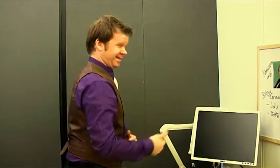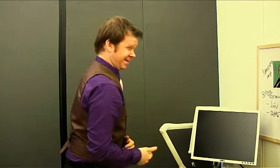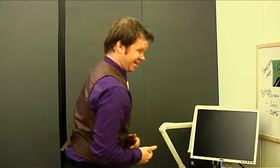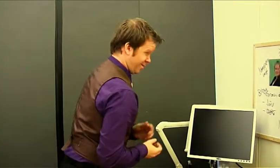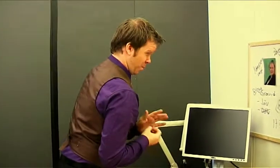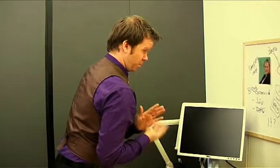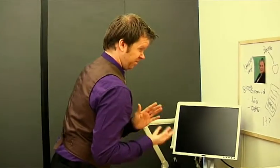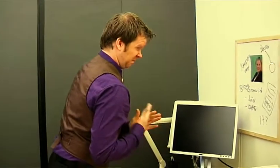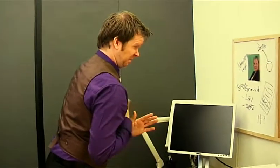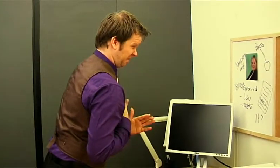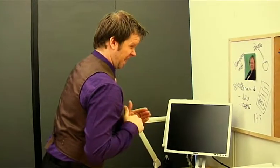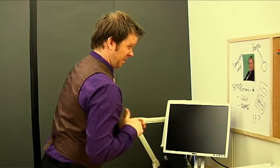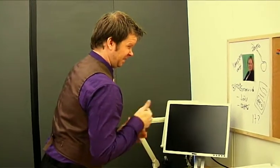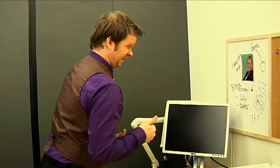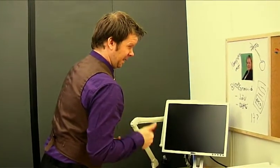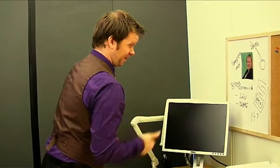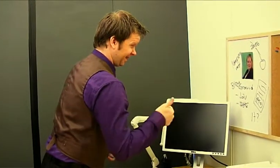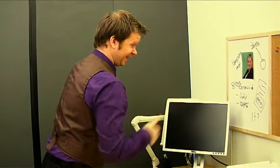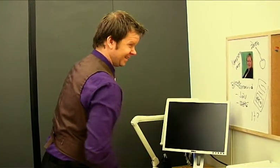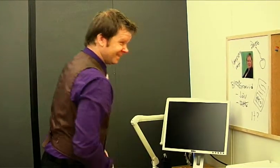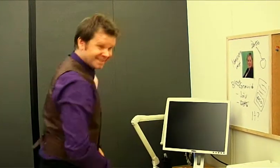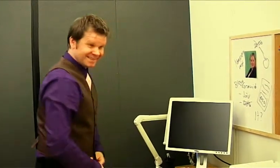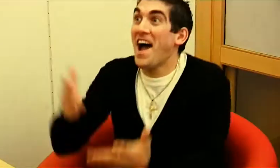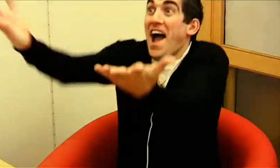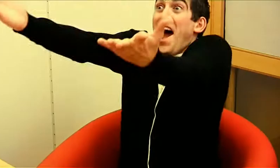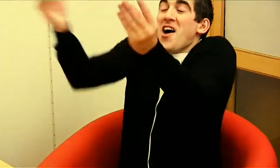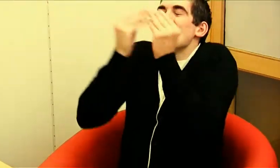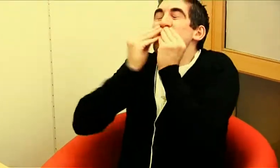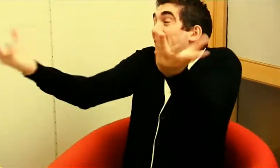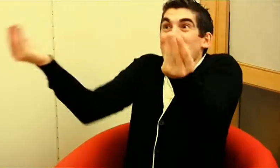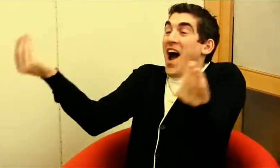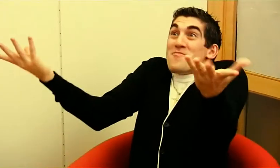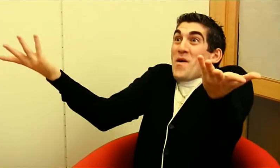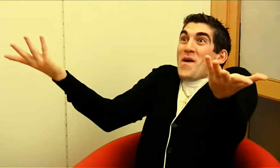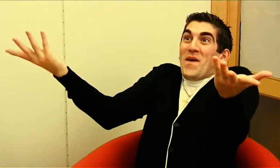... because my website is better! Magnifico!